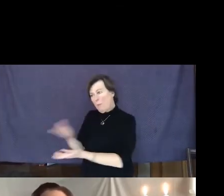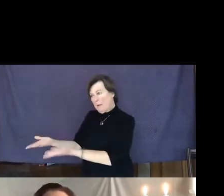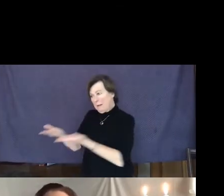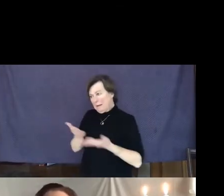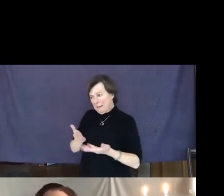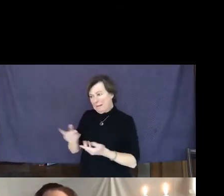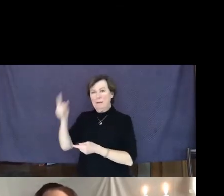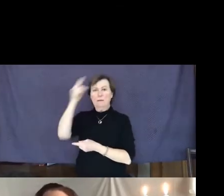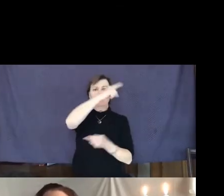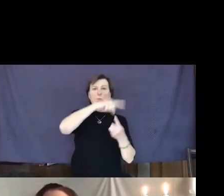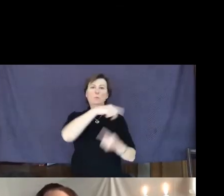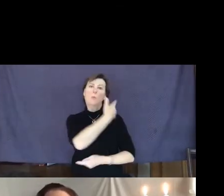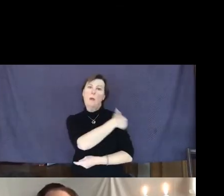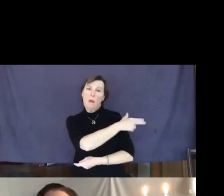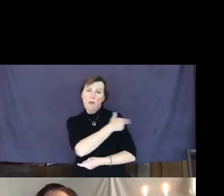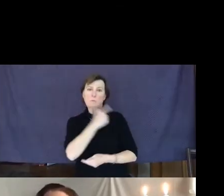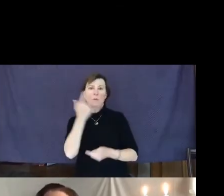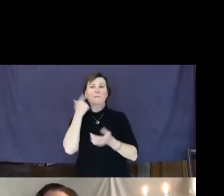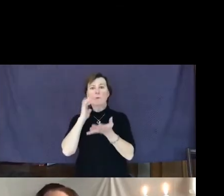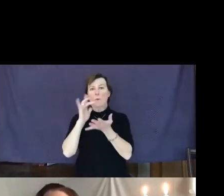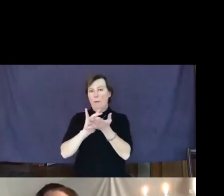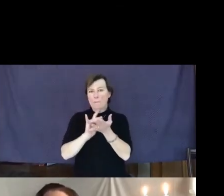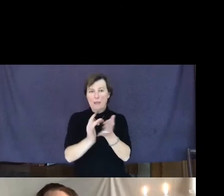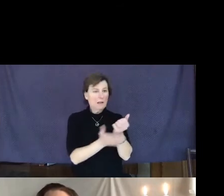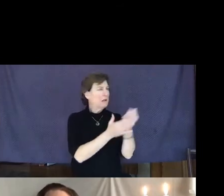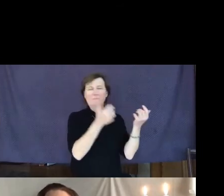treatment. He wanted nothing in return but